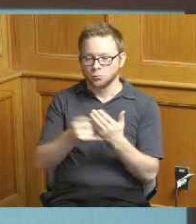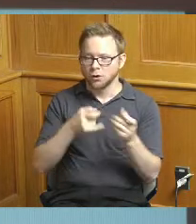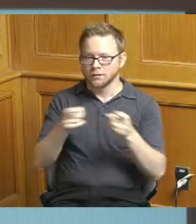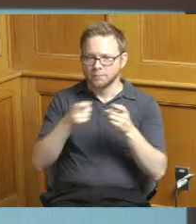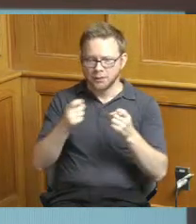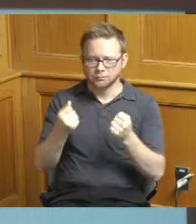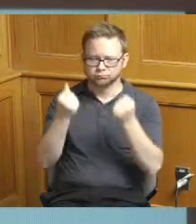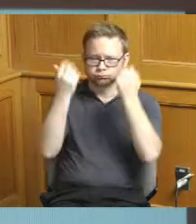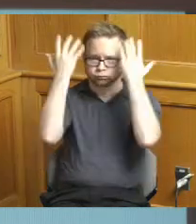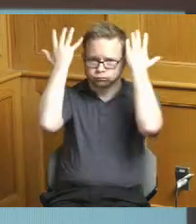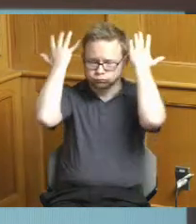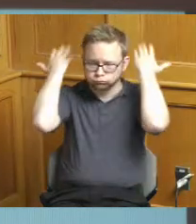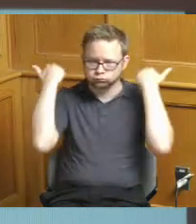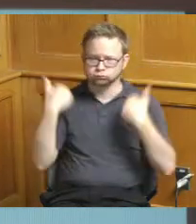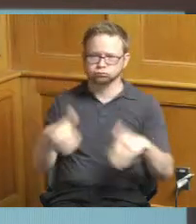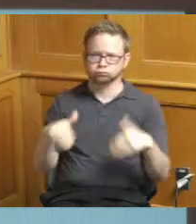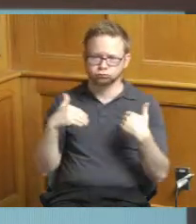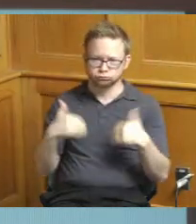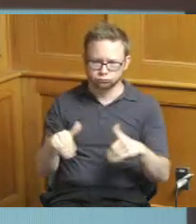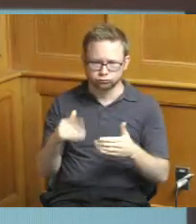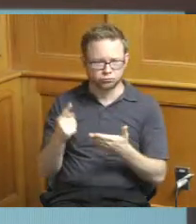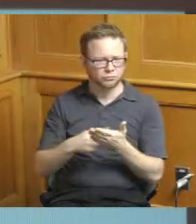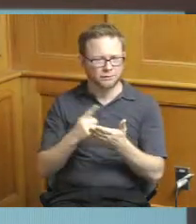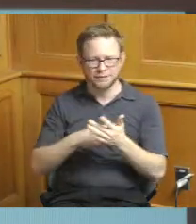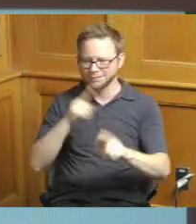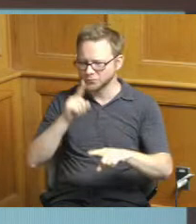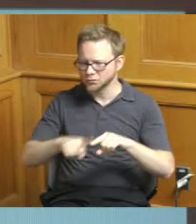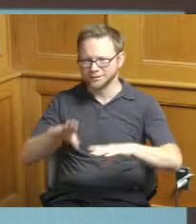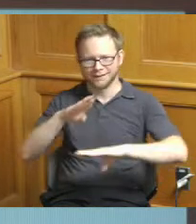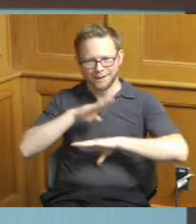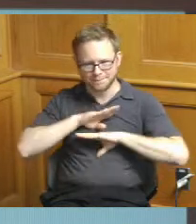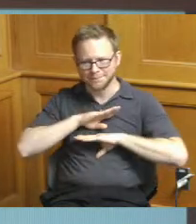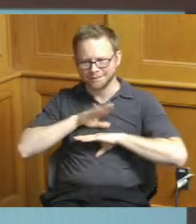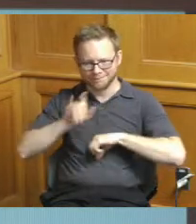that leads to them sometimes being unable to meet some of the timelines to get contracts out